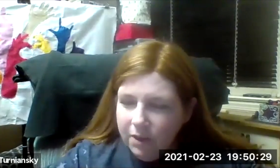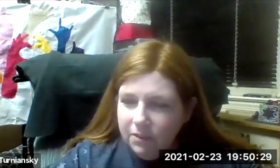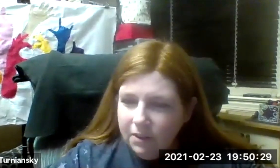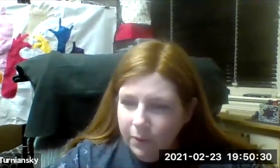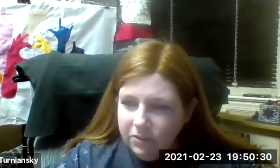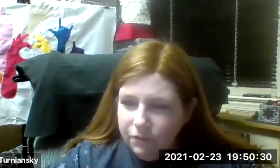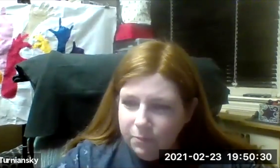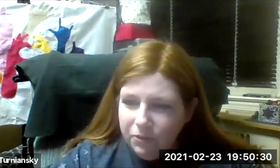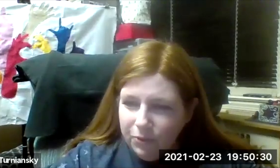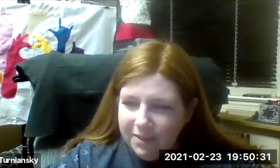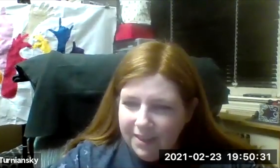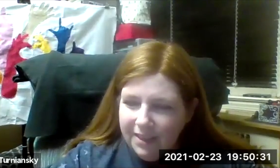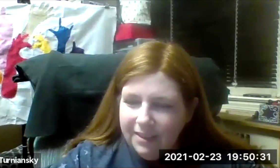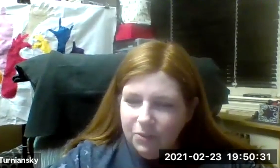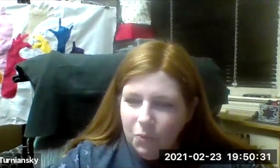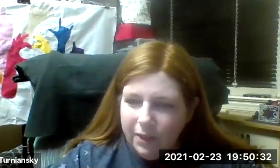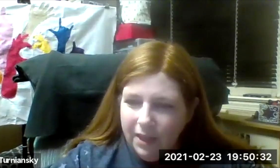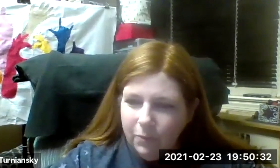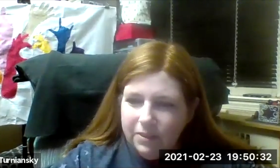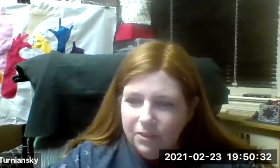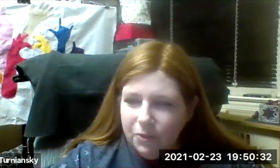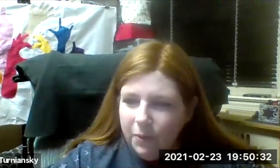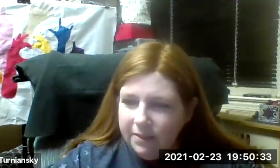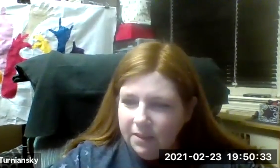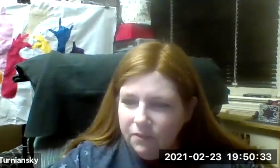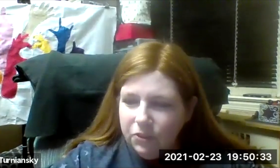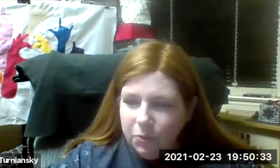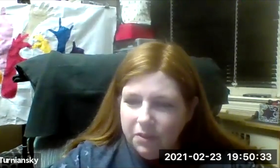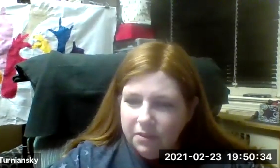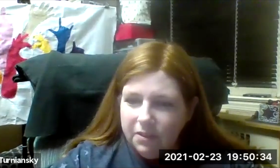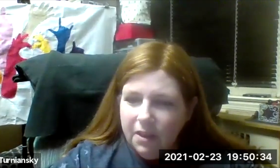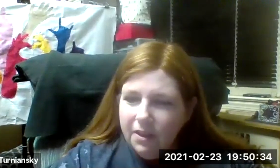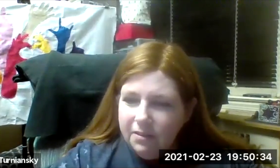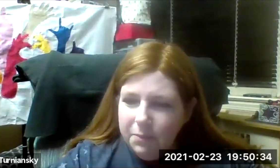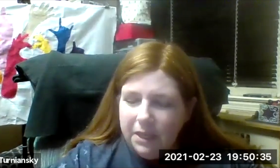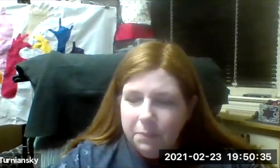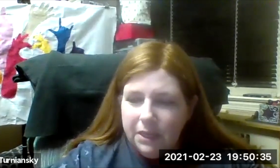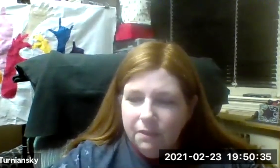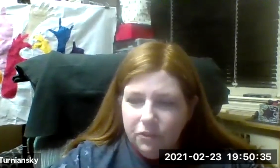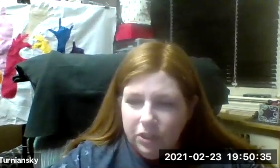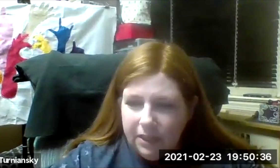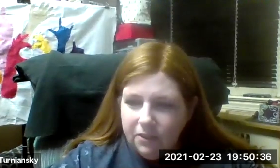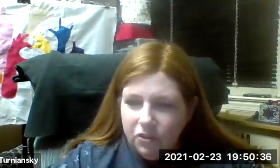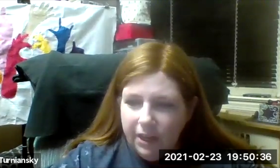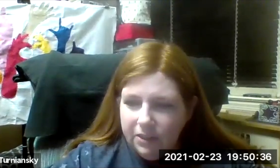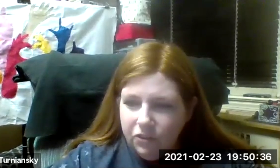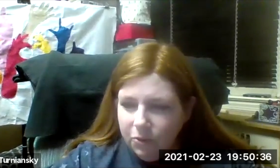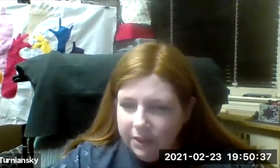The question from Suzie is what can we do as individuals to make meaningful change and ensure